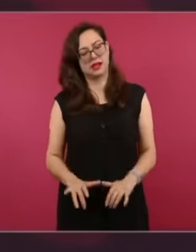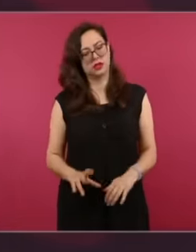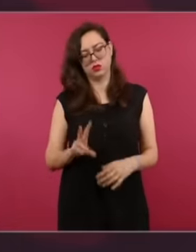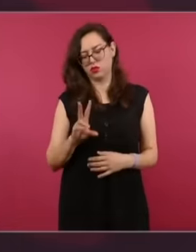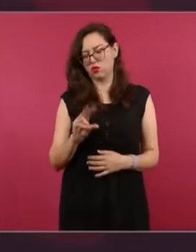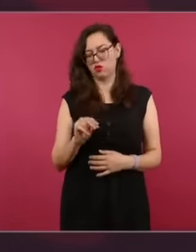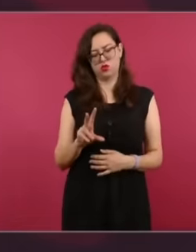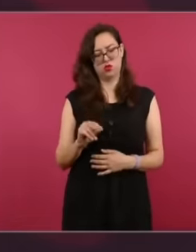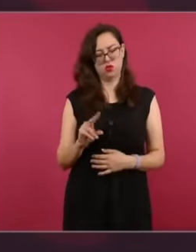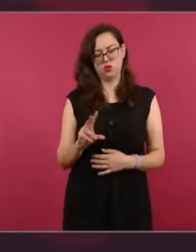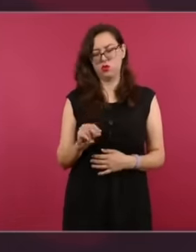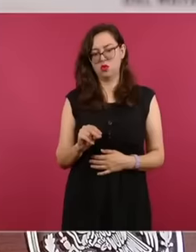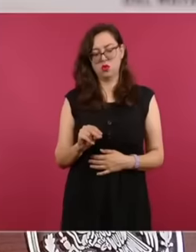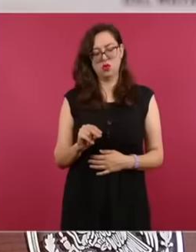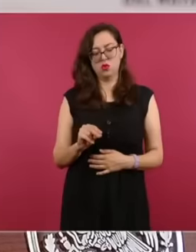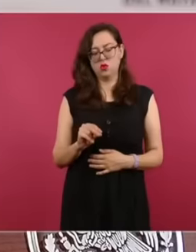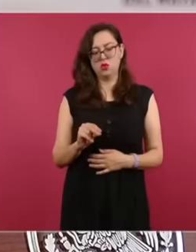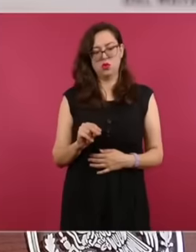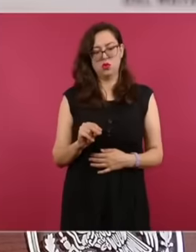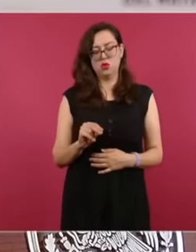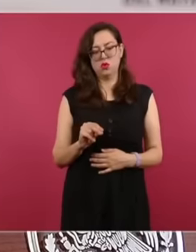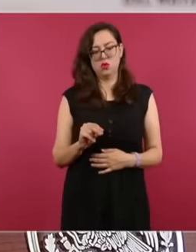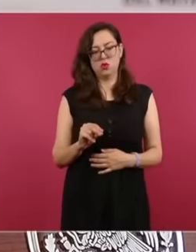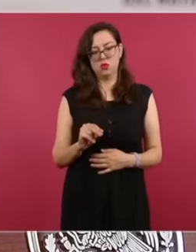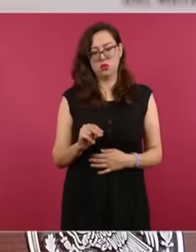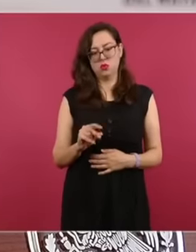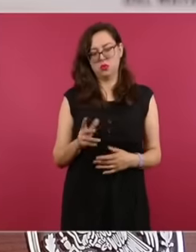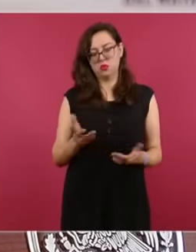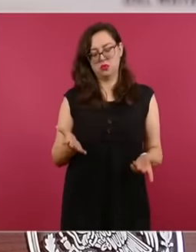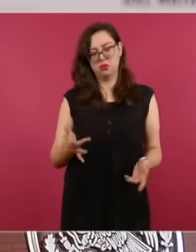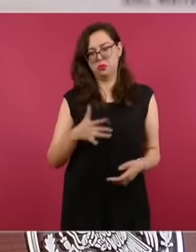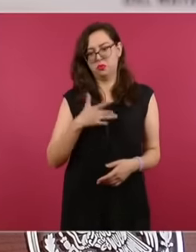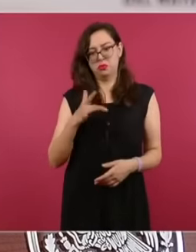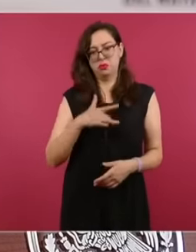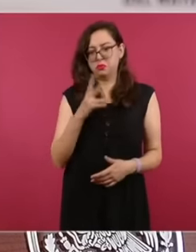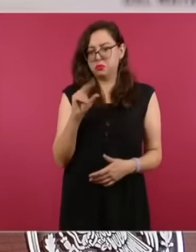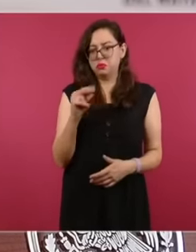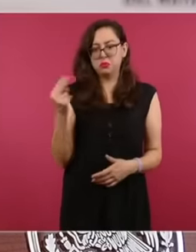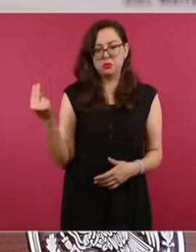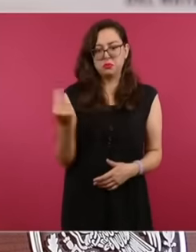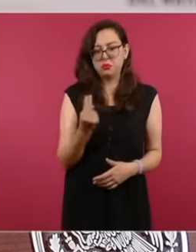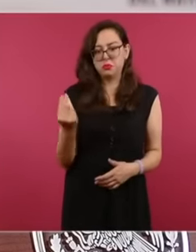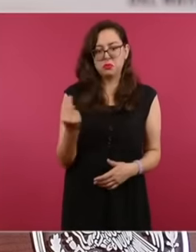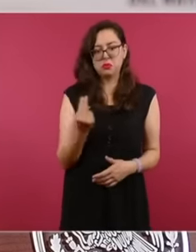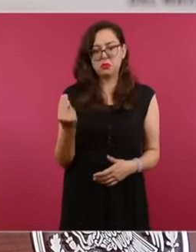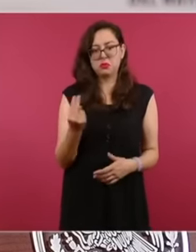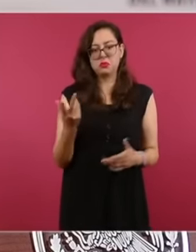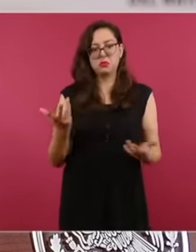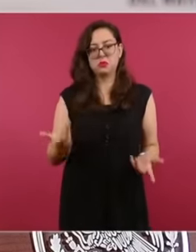because I find it in bad taste that President Biden's advisor comes and that